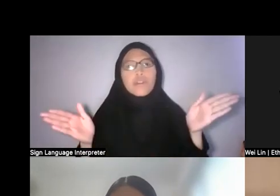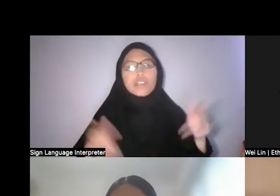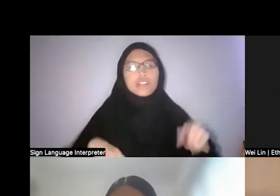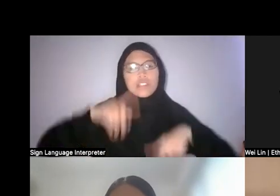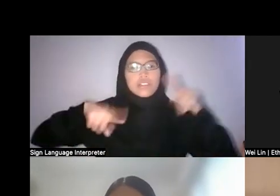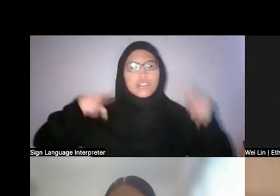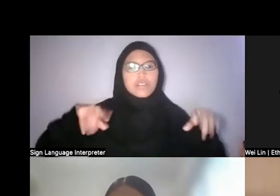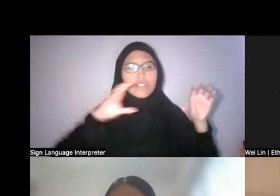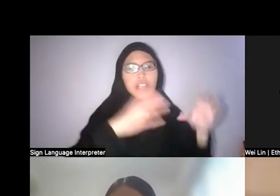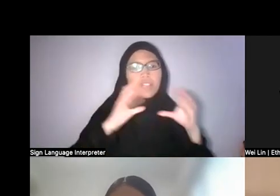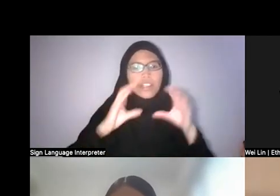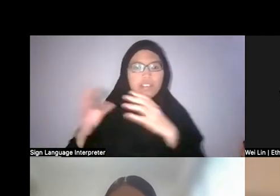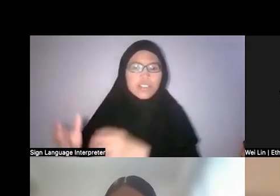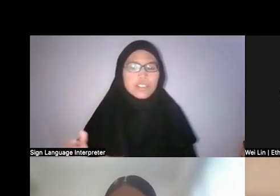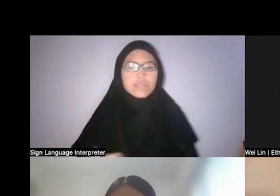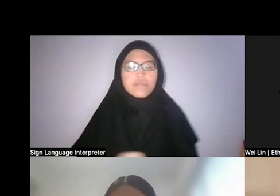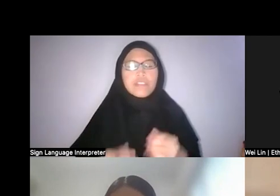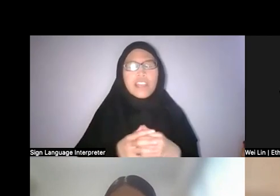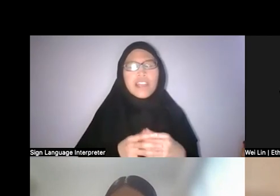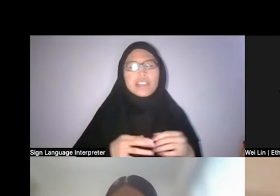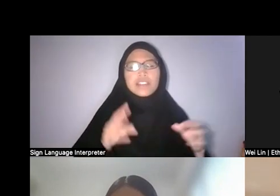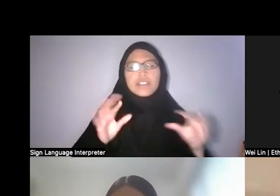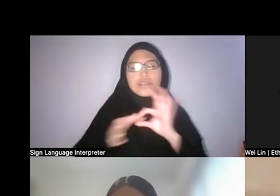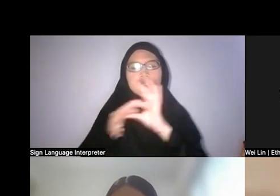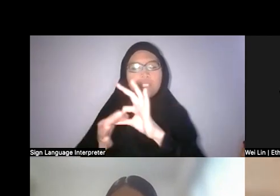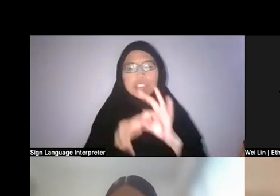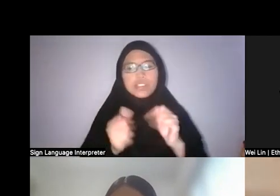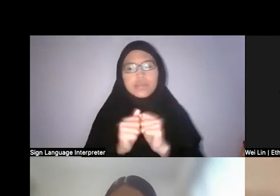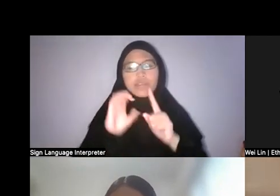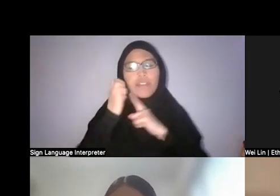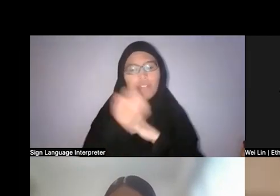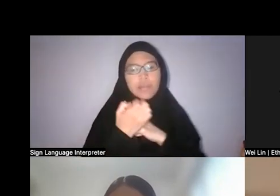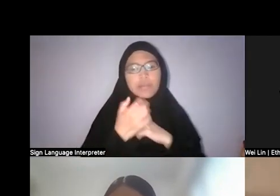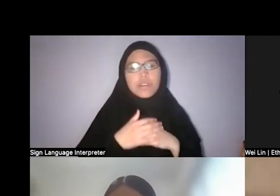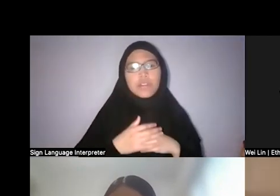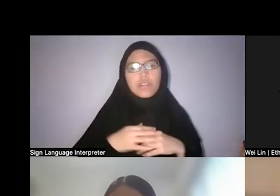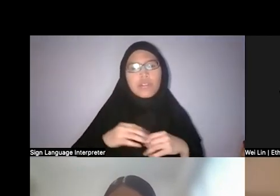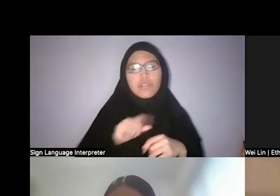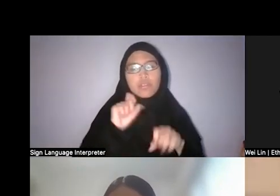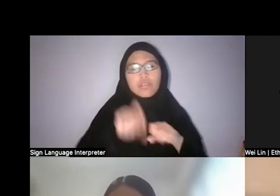and their relationship to the environment is also quite varied.